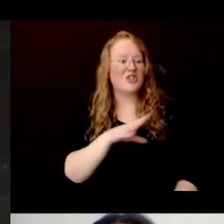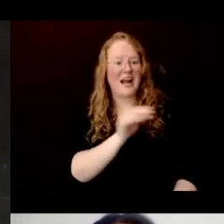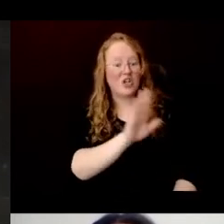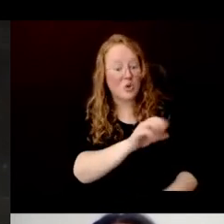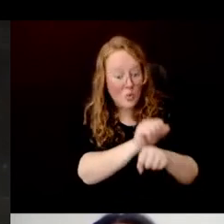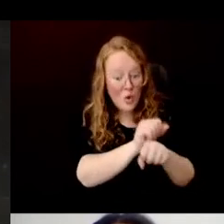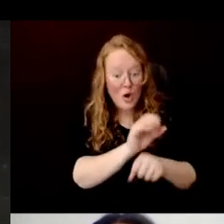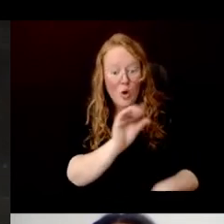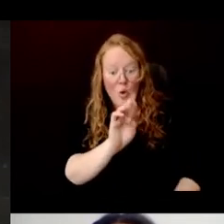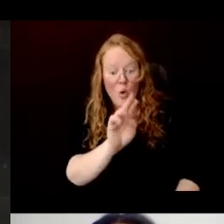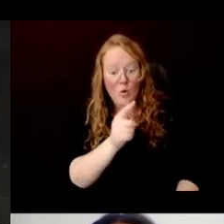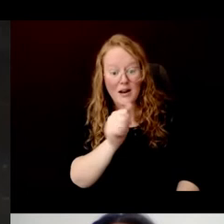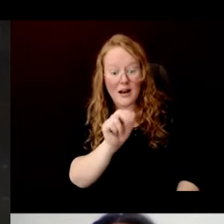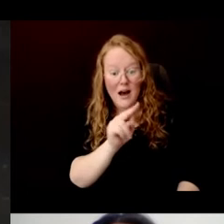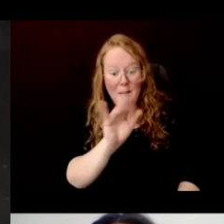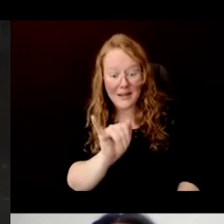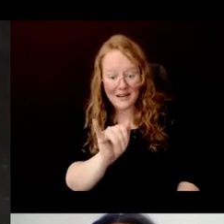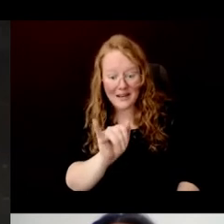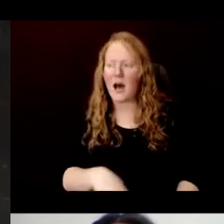I want to ask the first question that Robbie has.